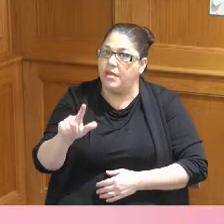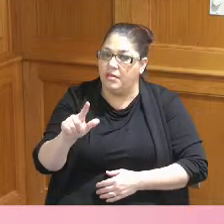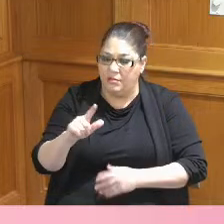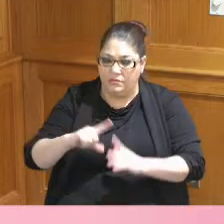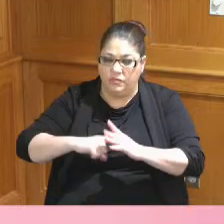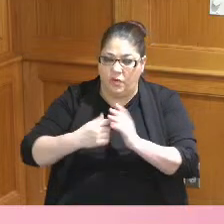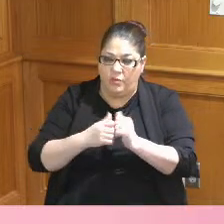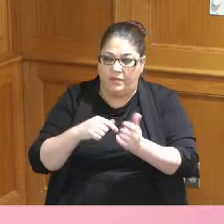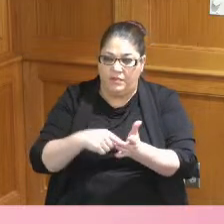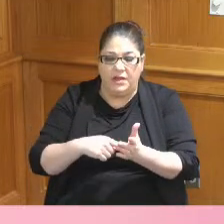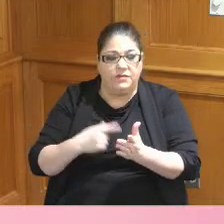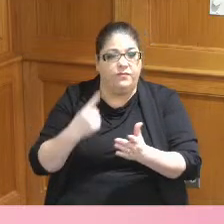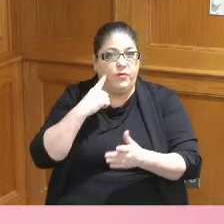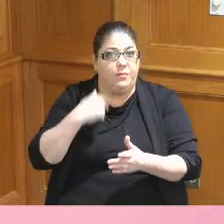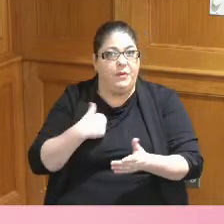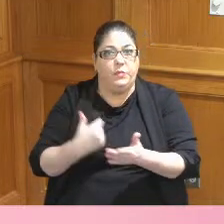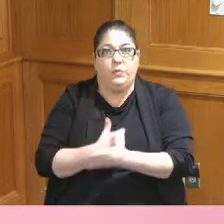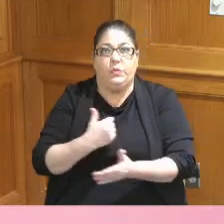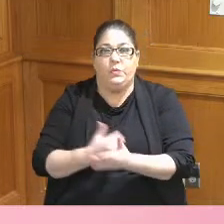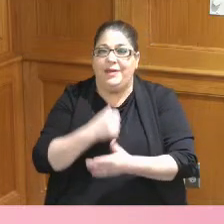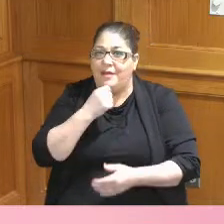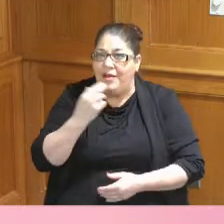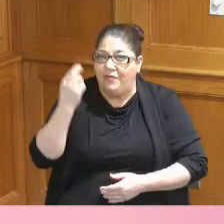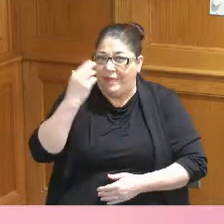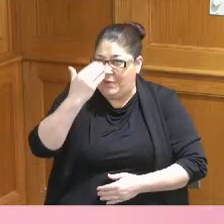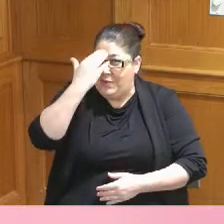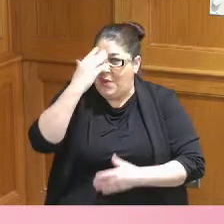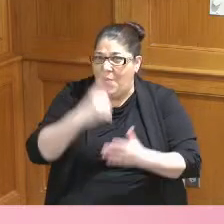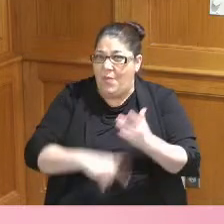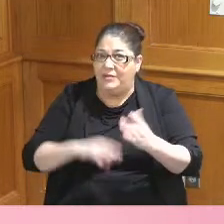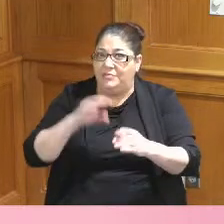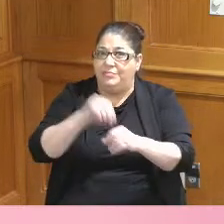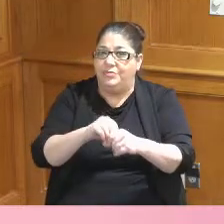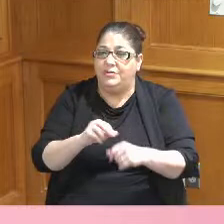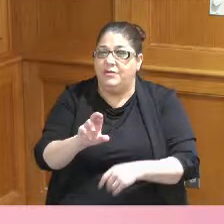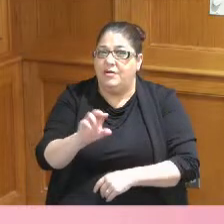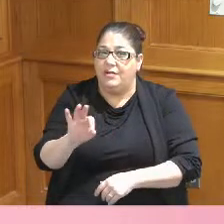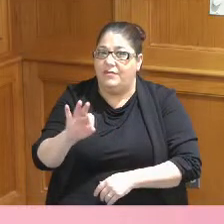this was all new to me I didn't even really know what to put in the RFP so he was so helpful at